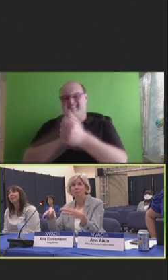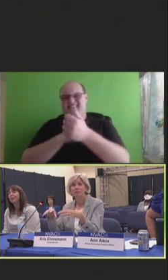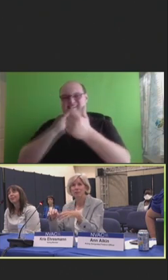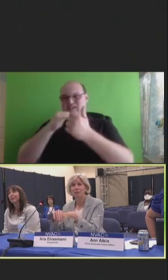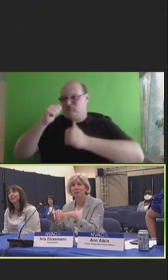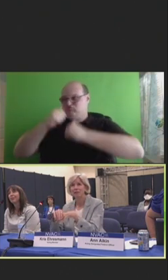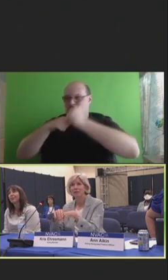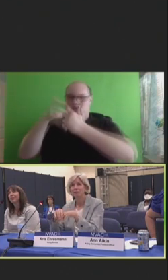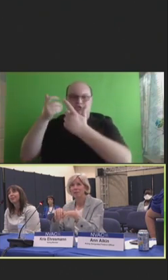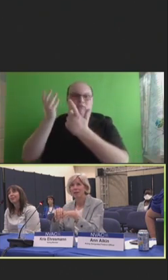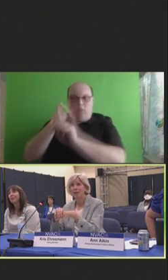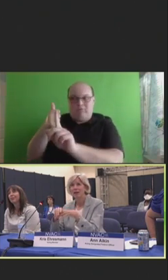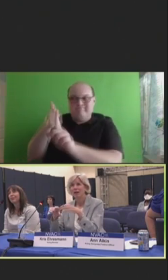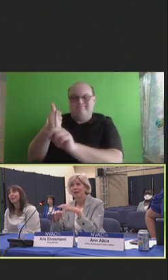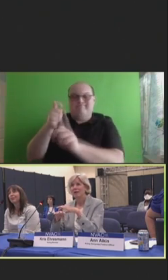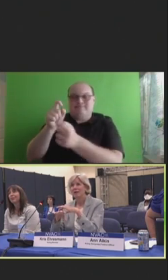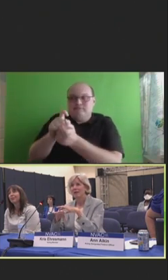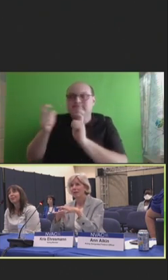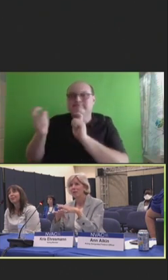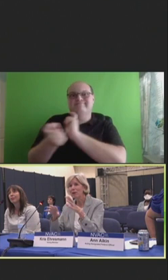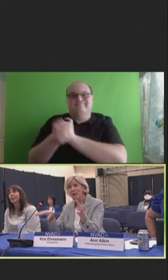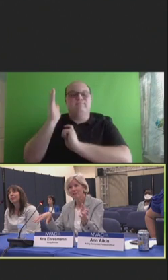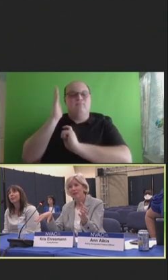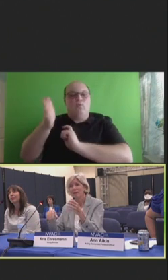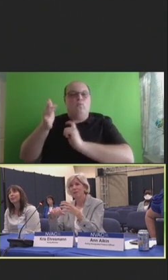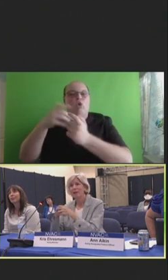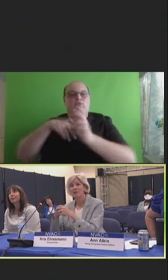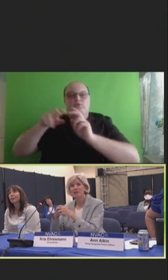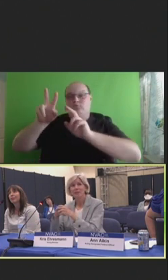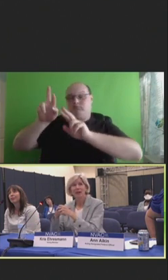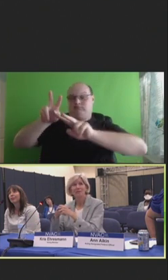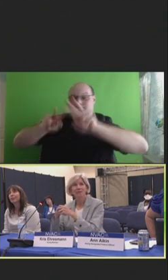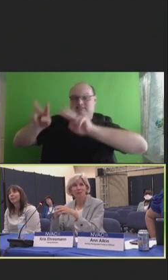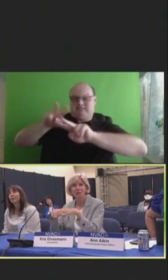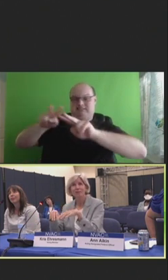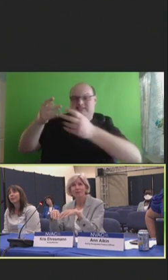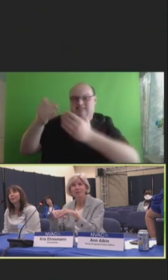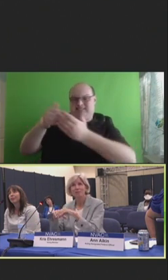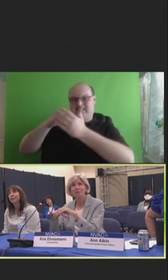So, there would need to be a reevaluation of the current systems in place.